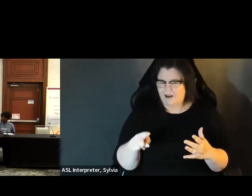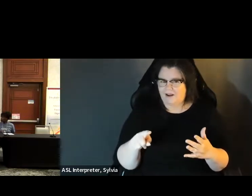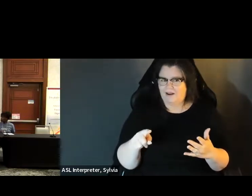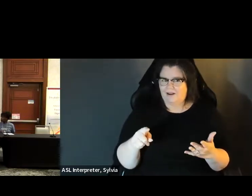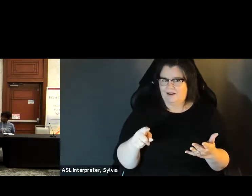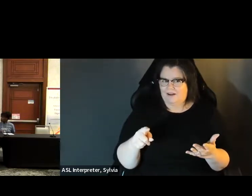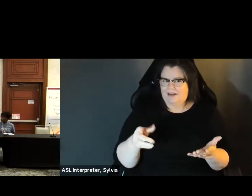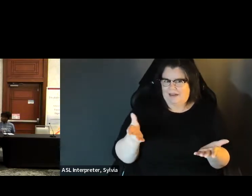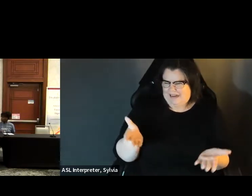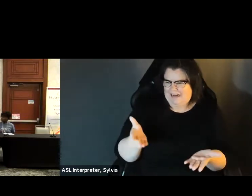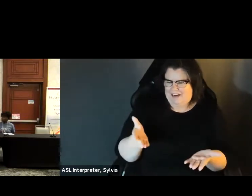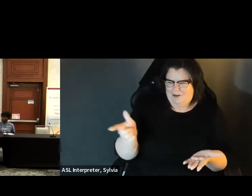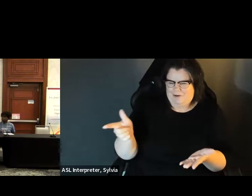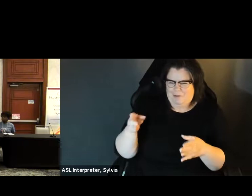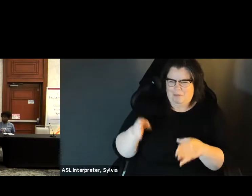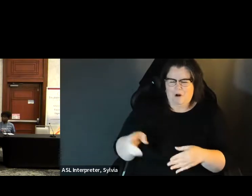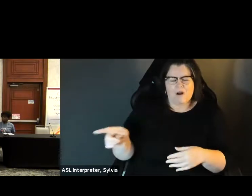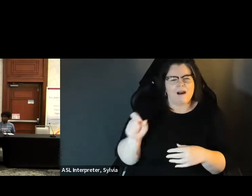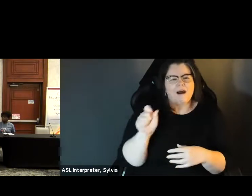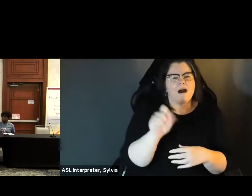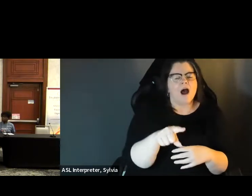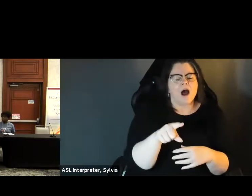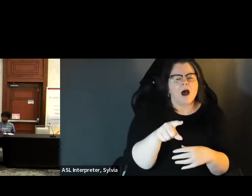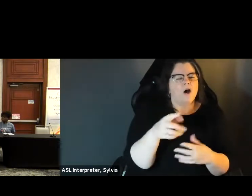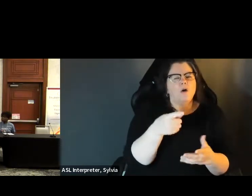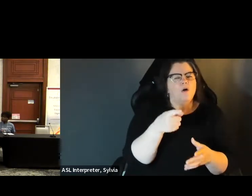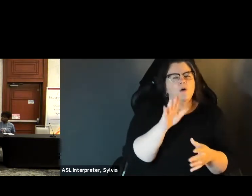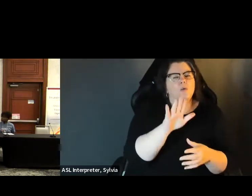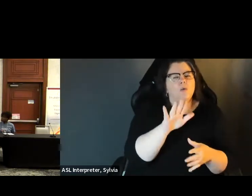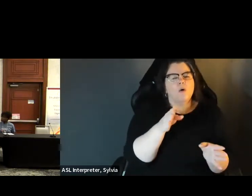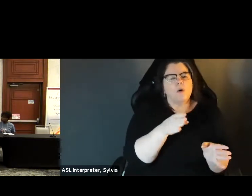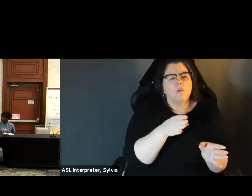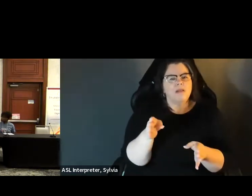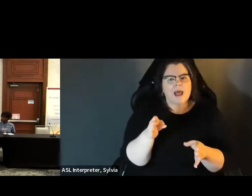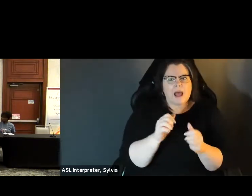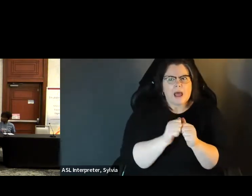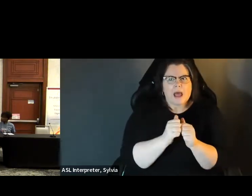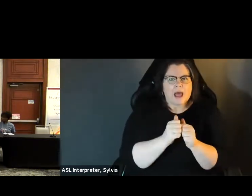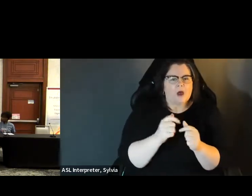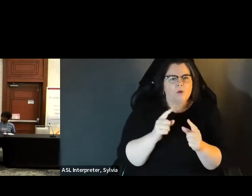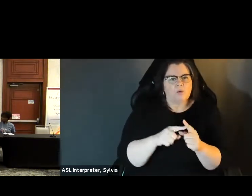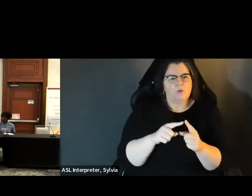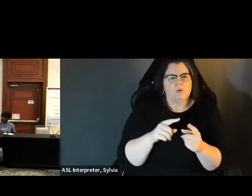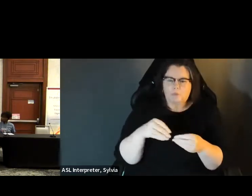so we have some the first couple of questions we have are from our in person. of questions we have are from our in. Person.